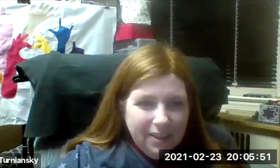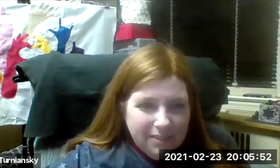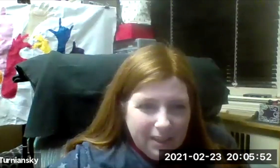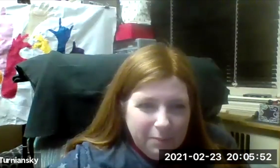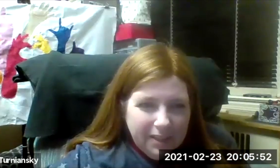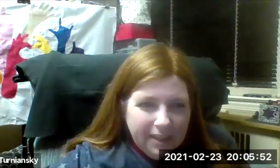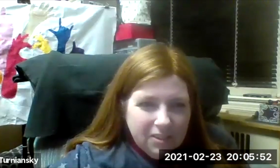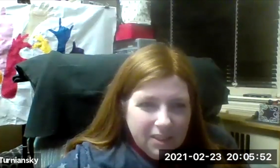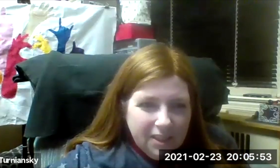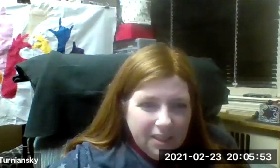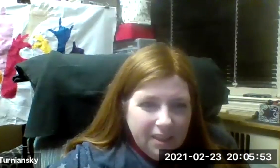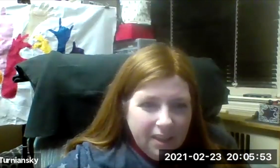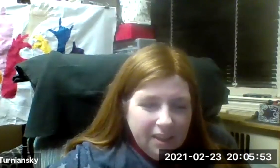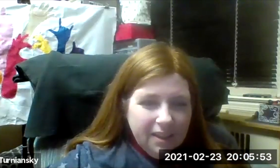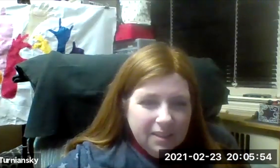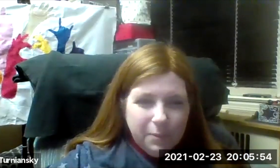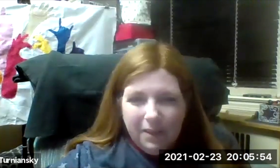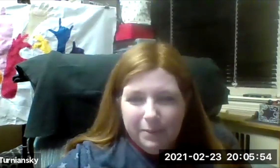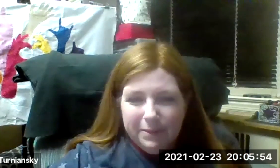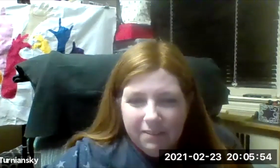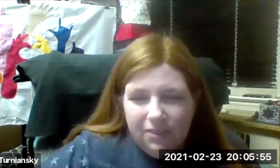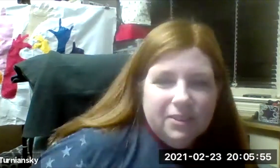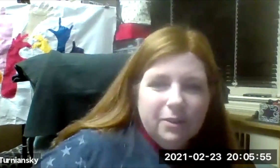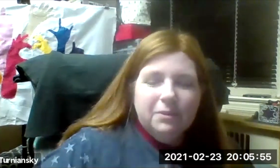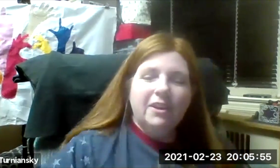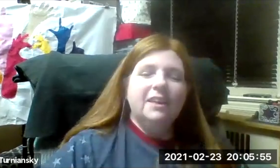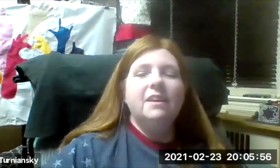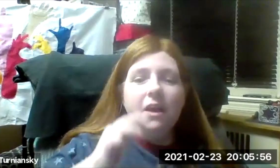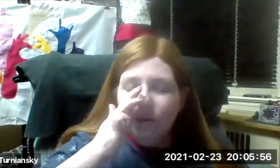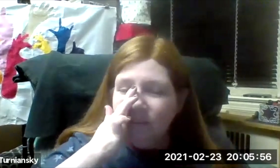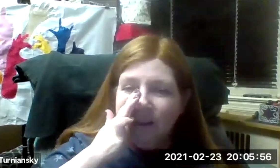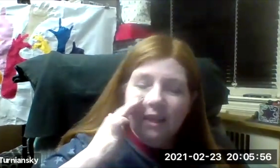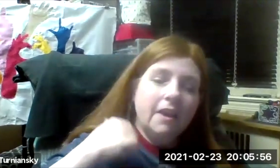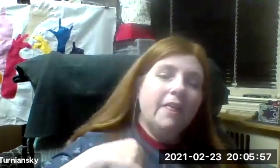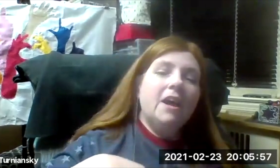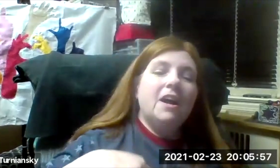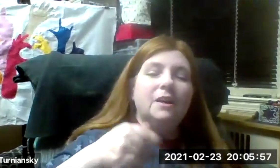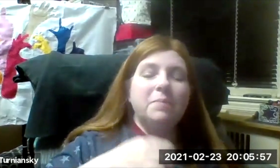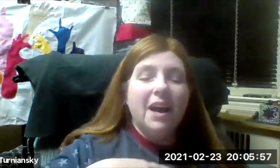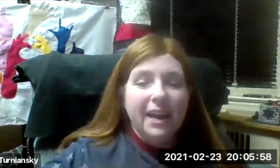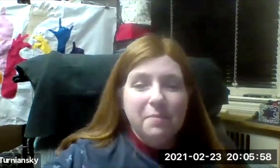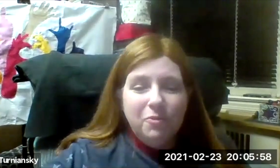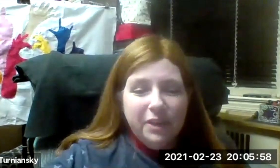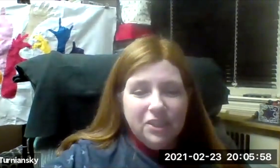I'm going to actually spotlight myself so you can see who's talking . >> I'm Rachael.